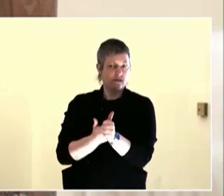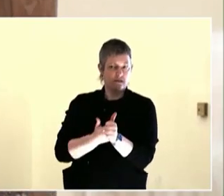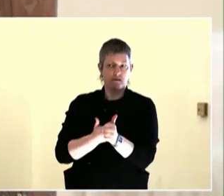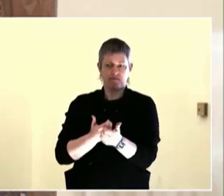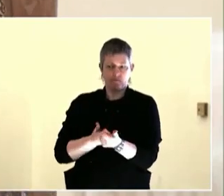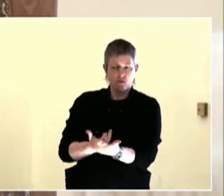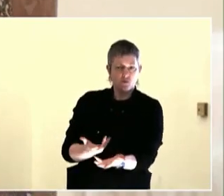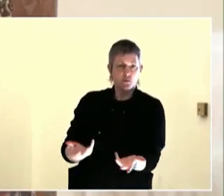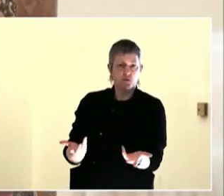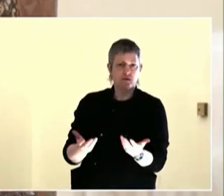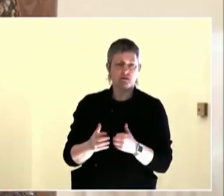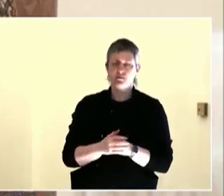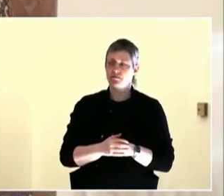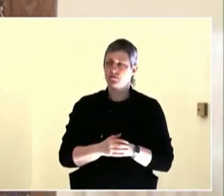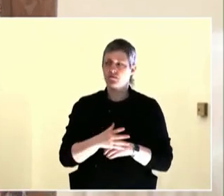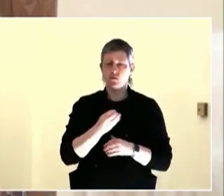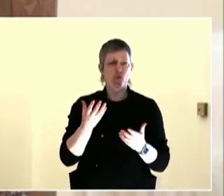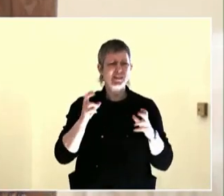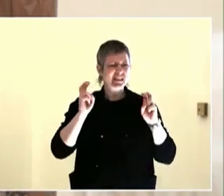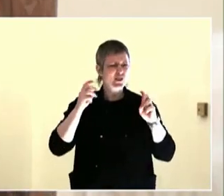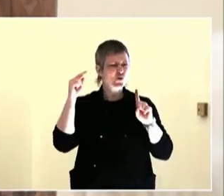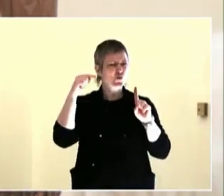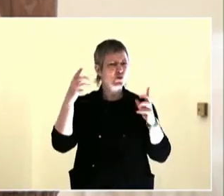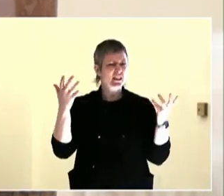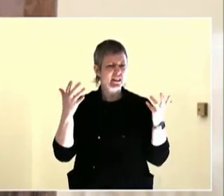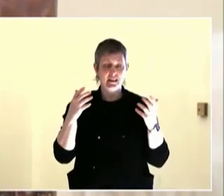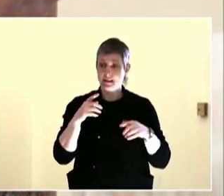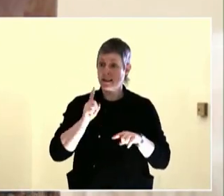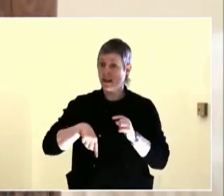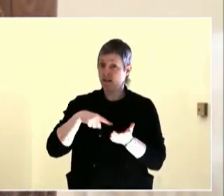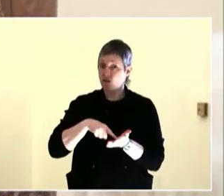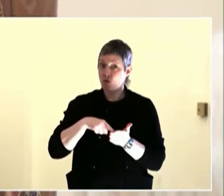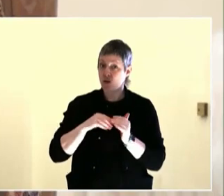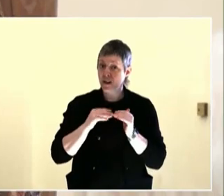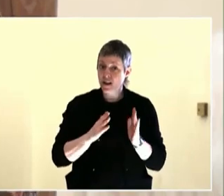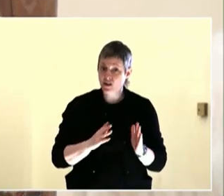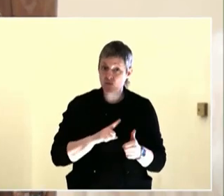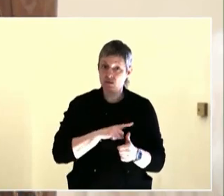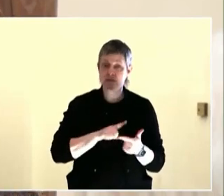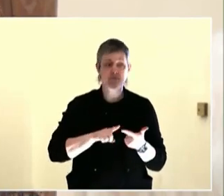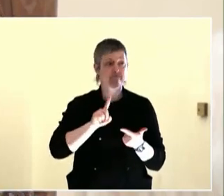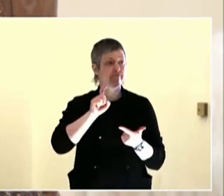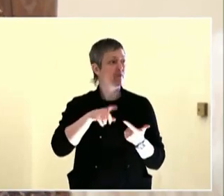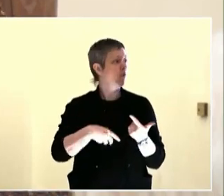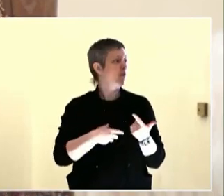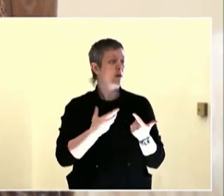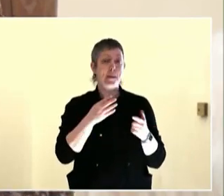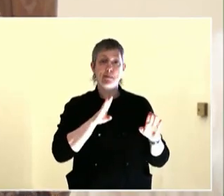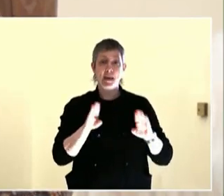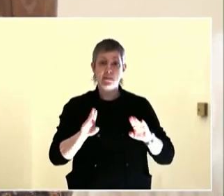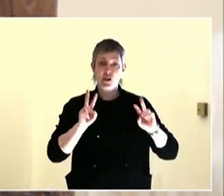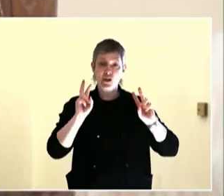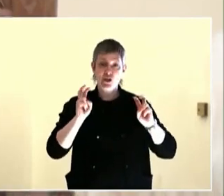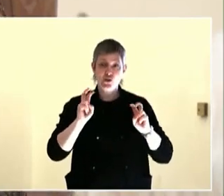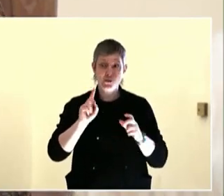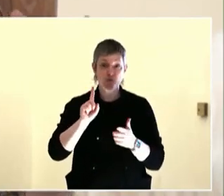I'm going to start off with my favorite quote that Damon ended with, because I think it is at